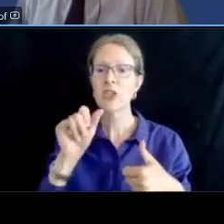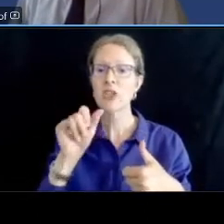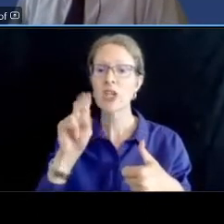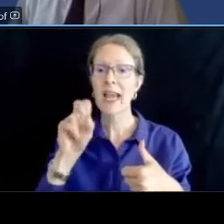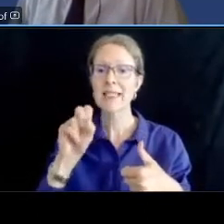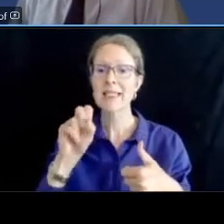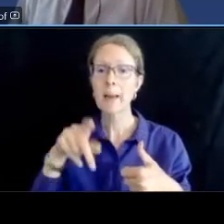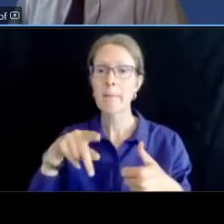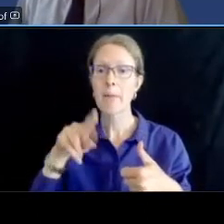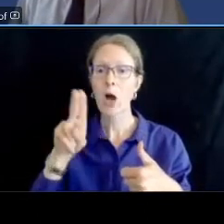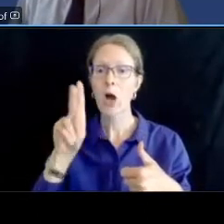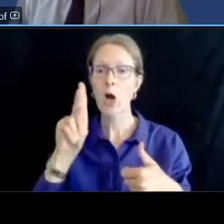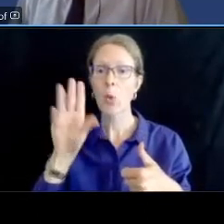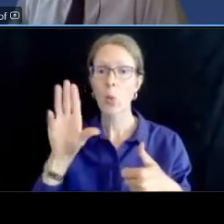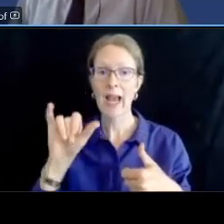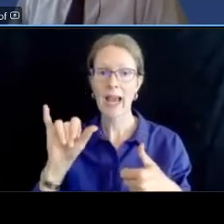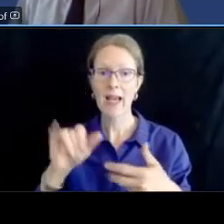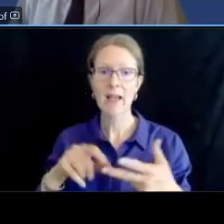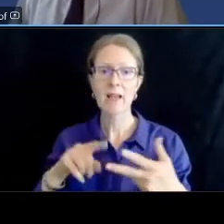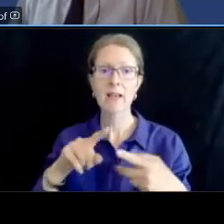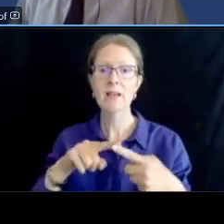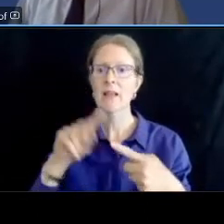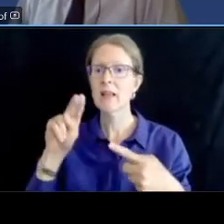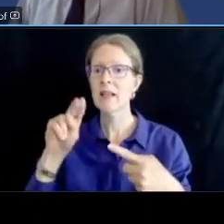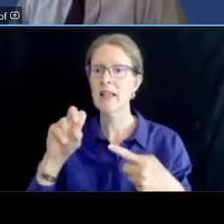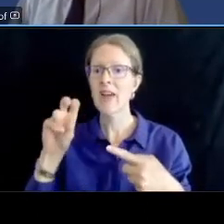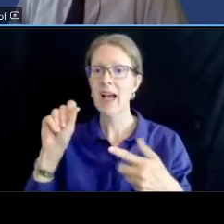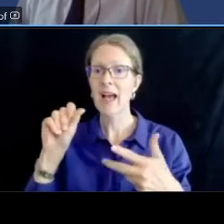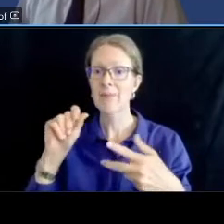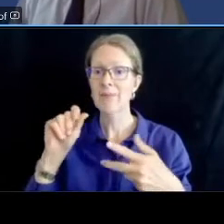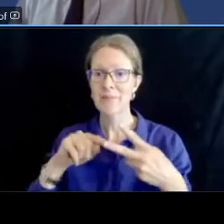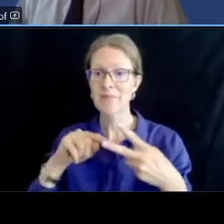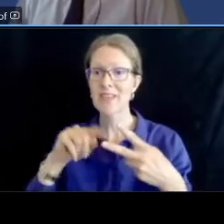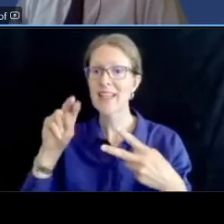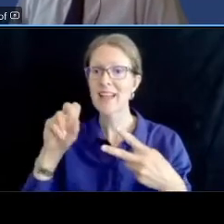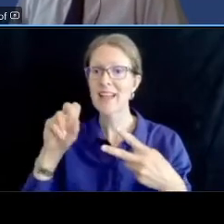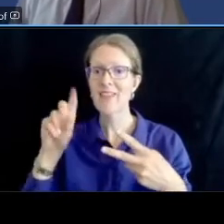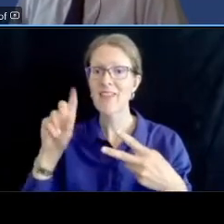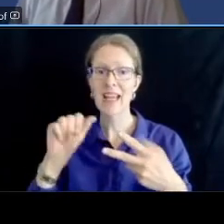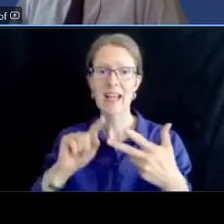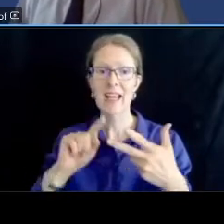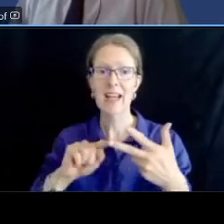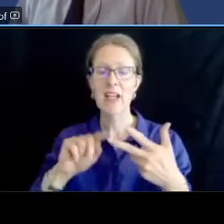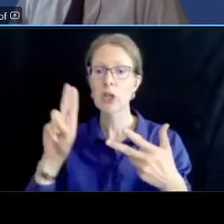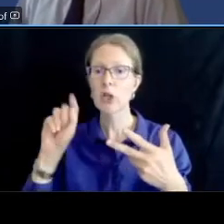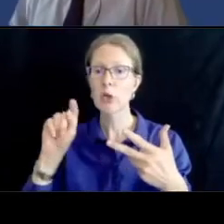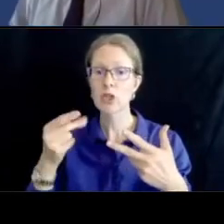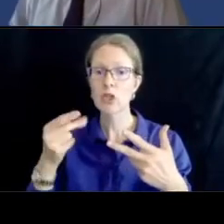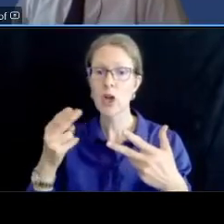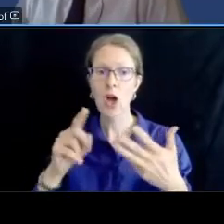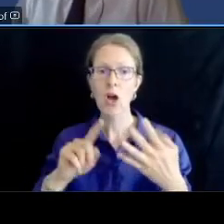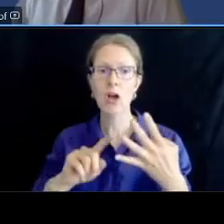utah avenue linnaean avenue reno road throughout the woodland norman stone neighborhood